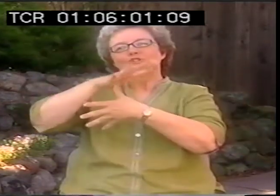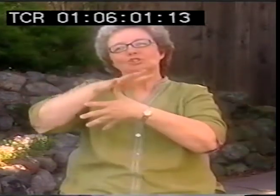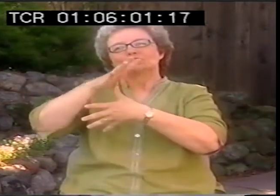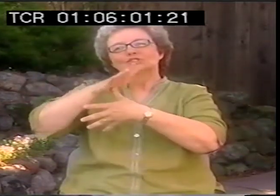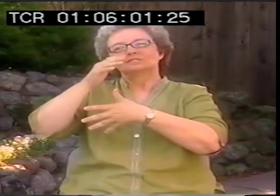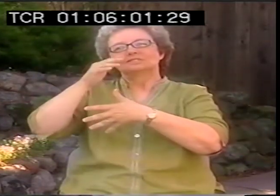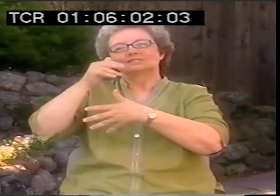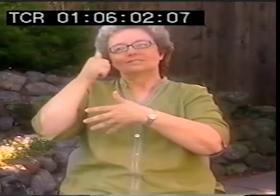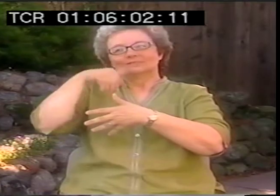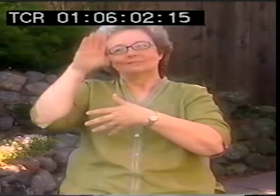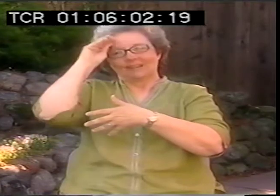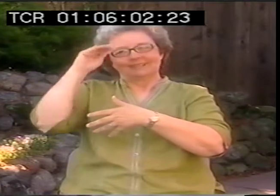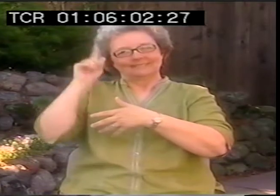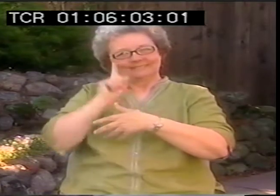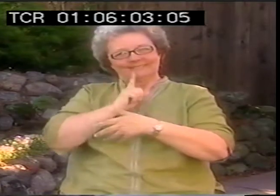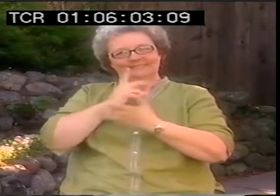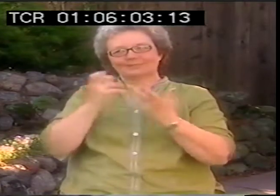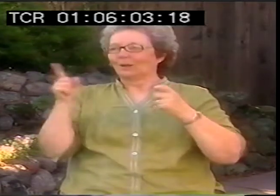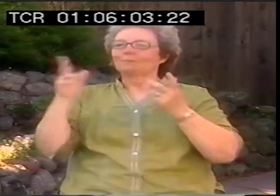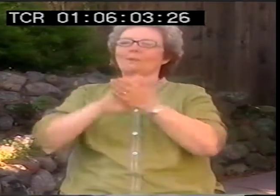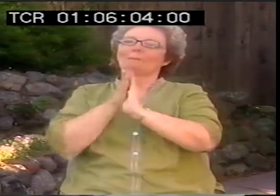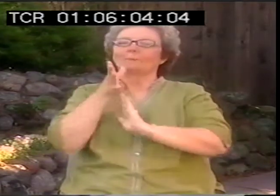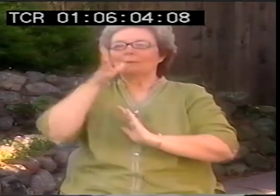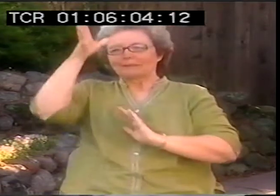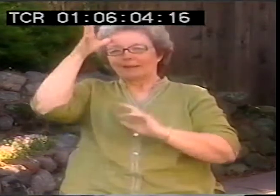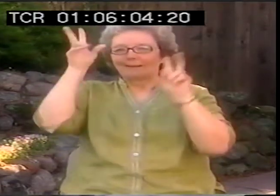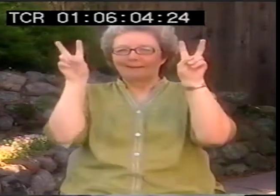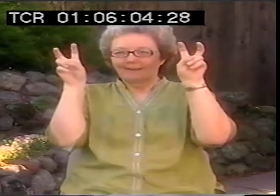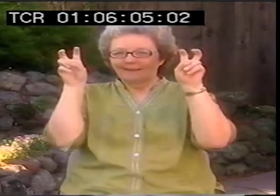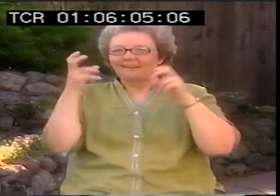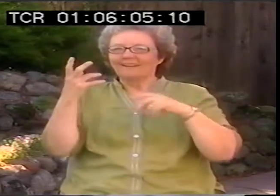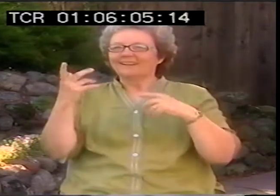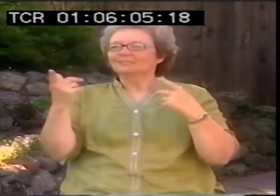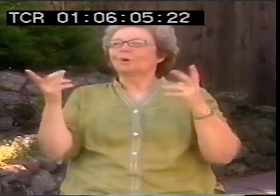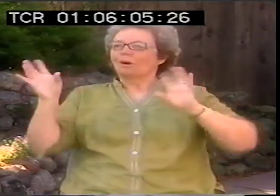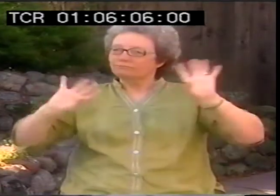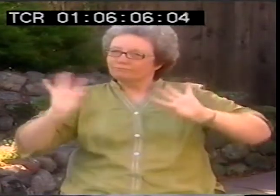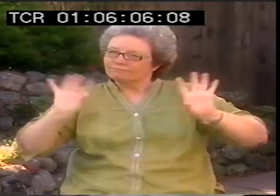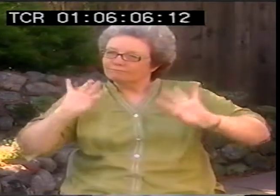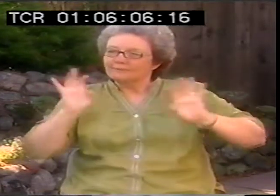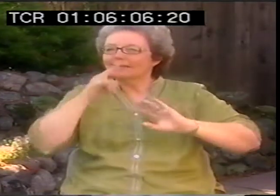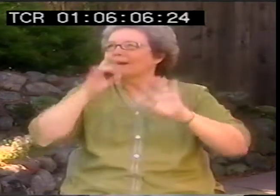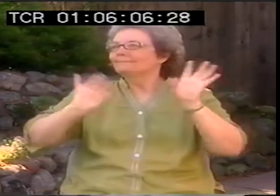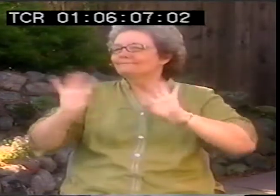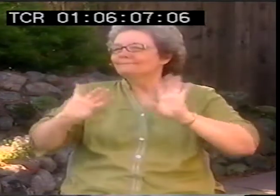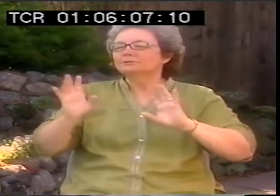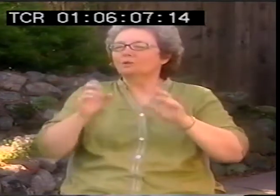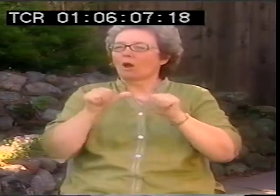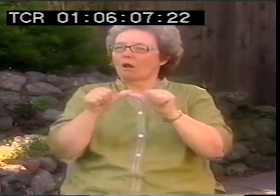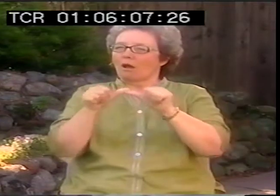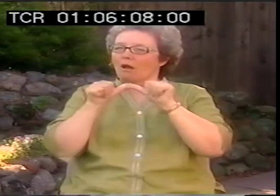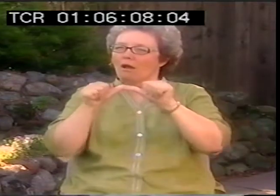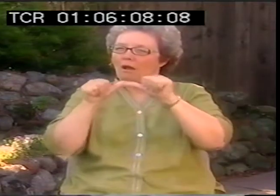And that captain was always a senior in high school, always a deaf kid. And they were kind of the parental models for the kids.